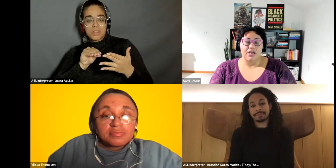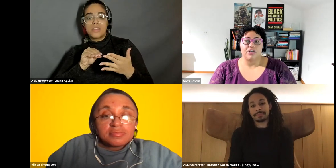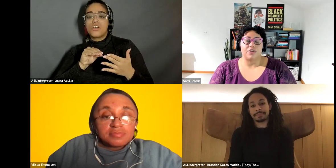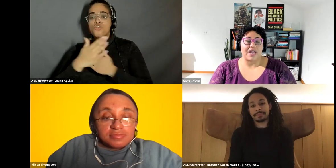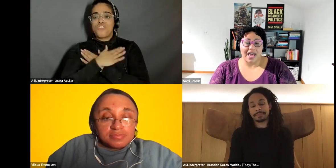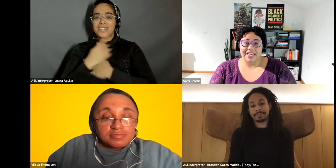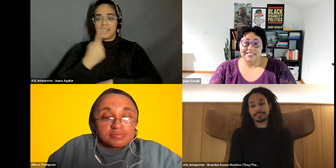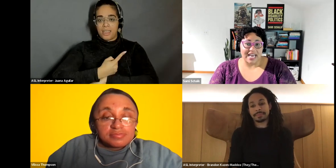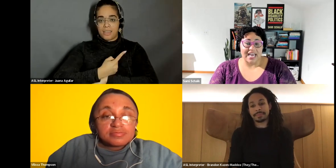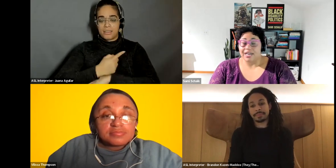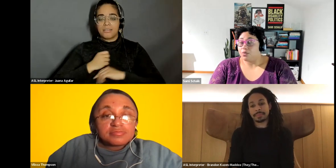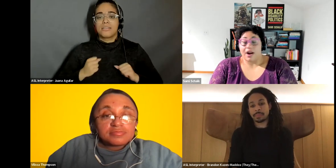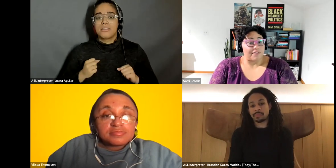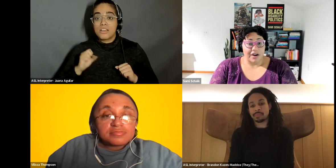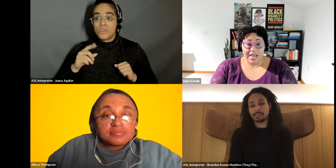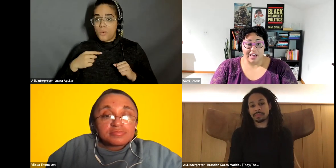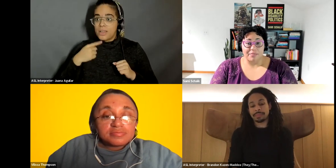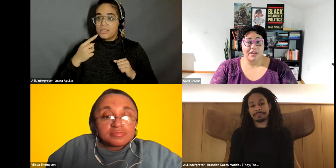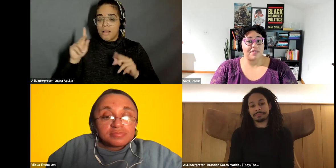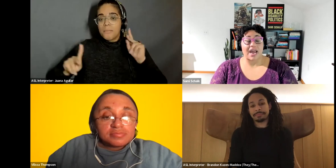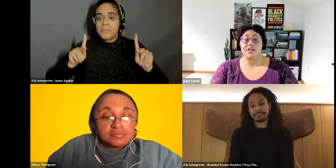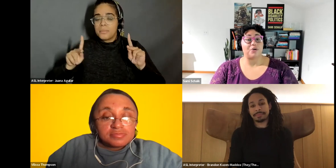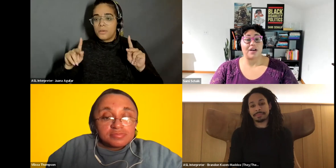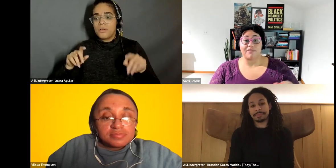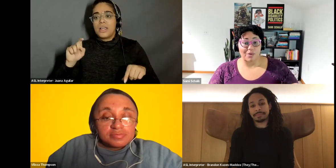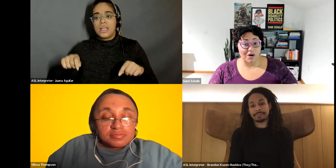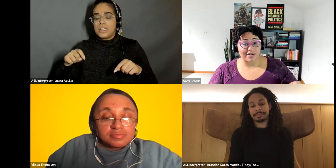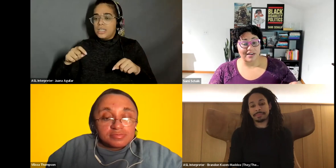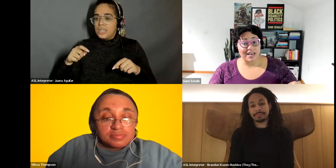Sami Schalk: so that I get a day, and wherever I am that I can do whatever I want.